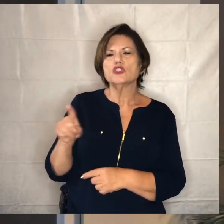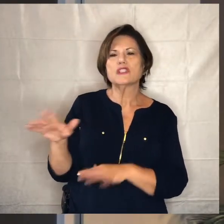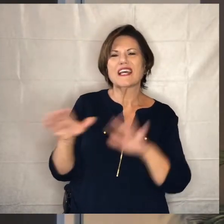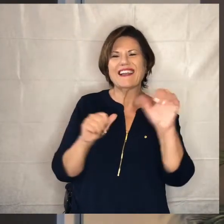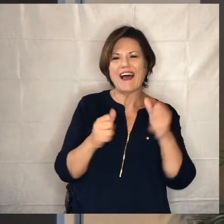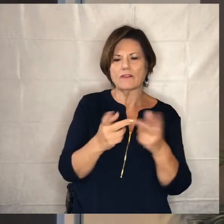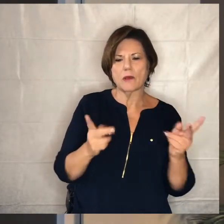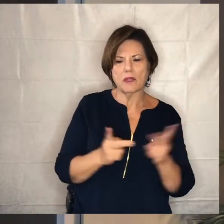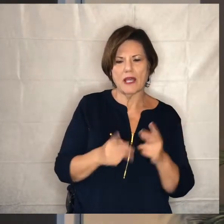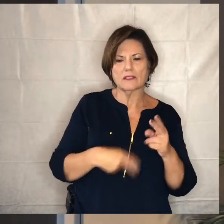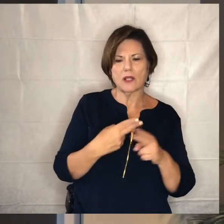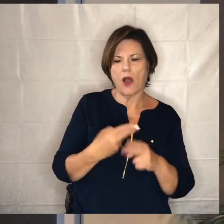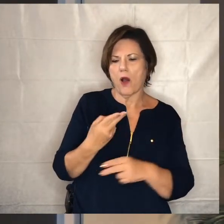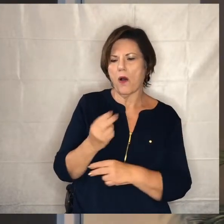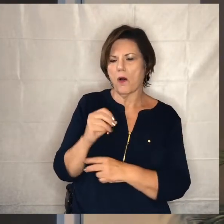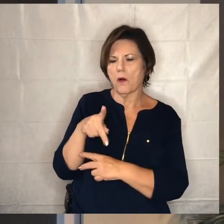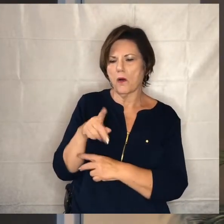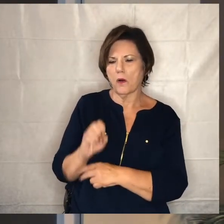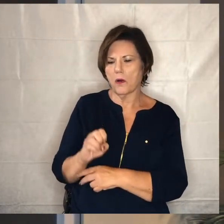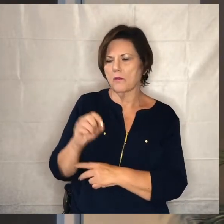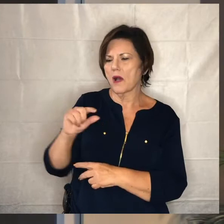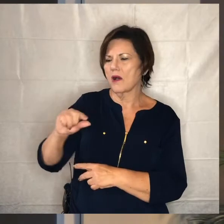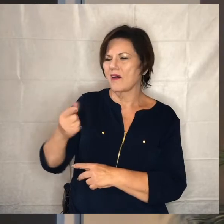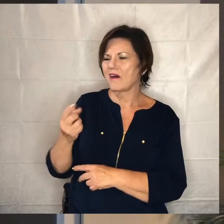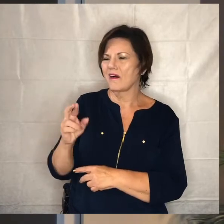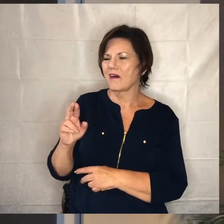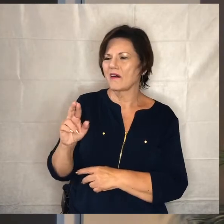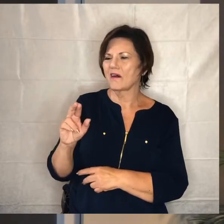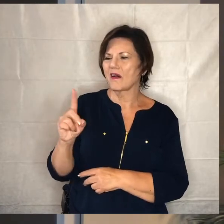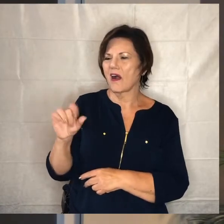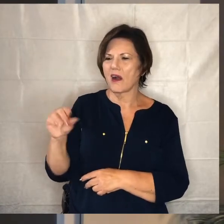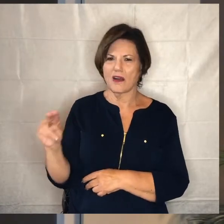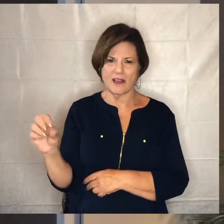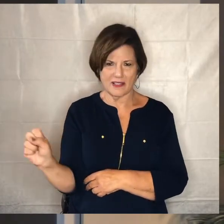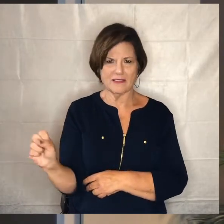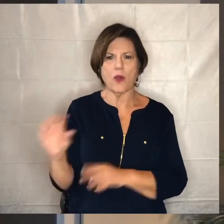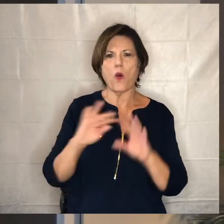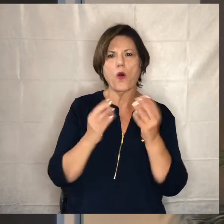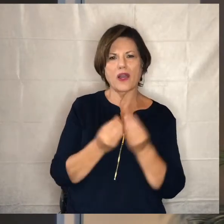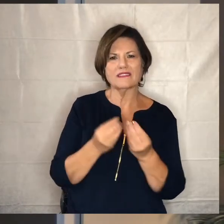hope gardens is a subsidiary or part of the organization downtown los angeles